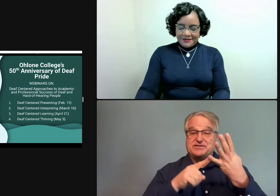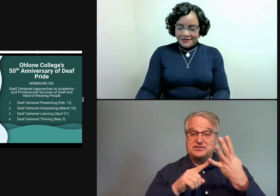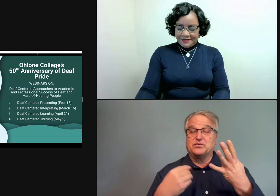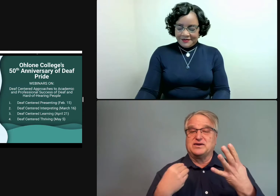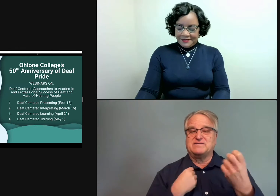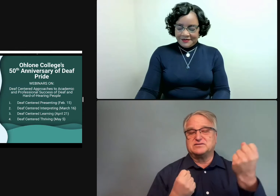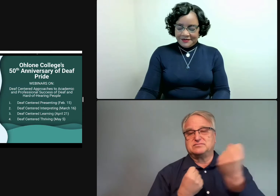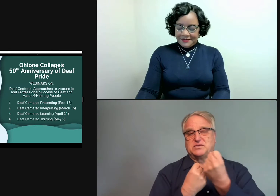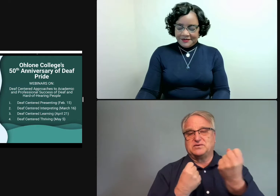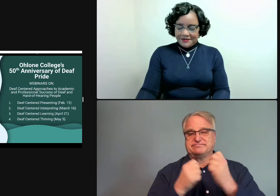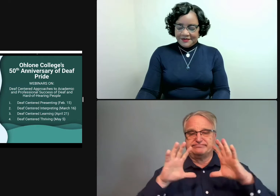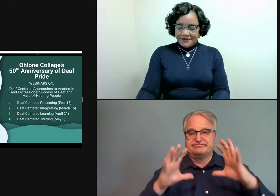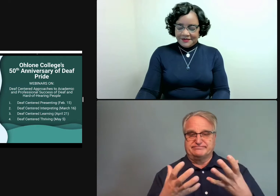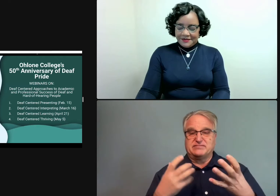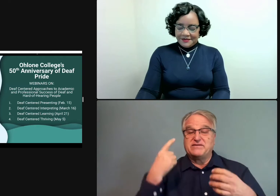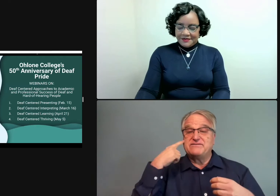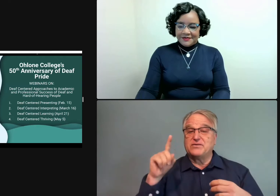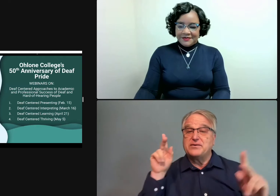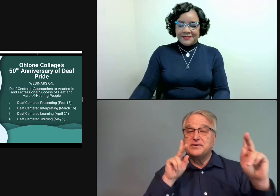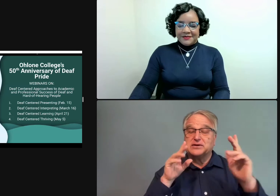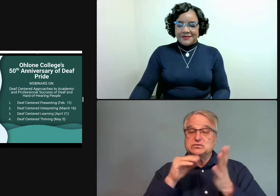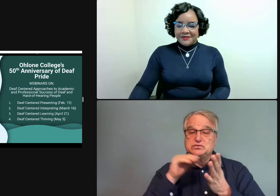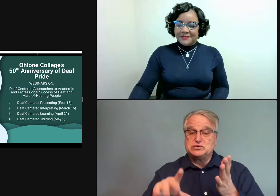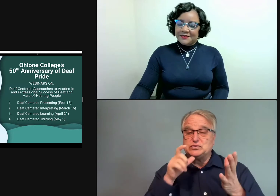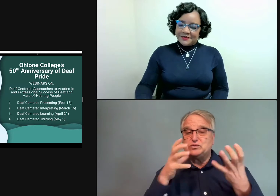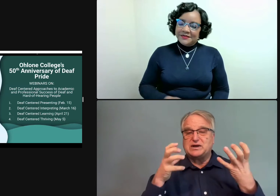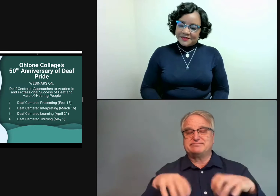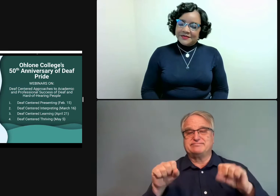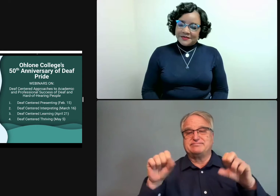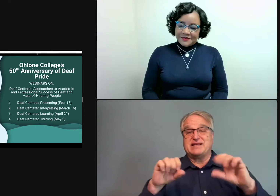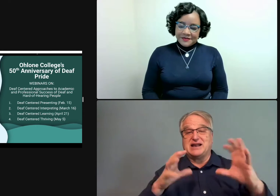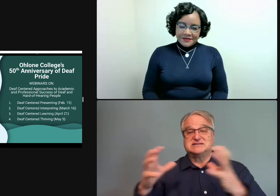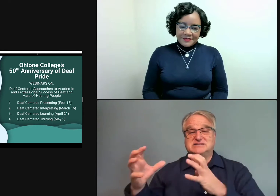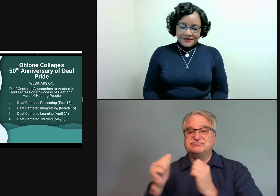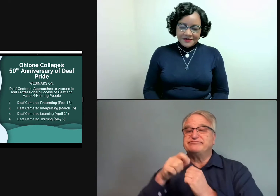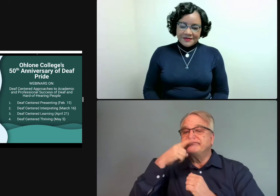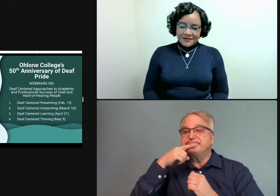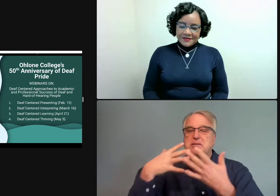And all of them present their classes in ASL. We also have support staff for our deaf and hard-of-hearing